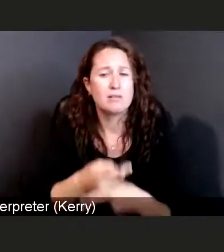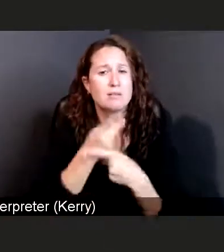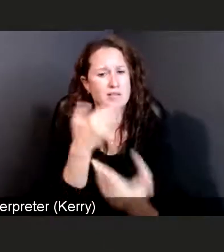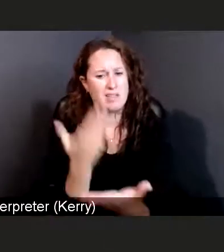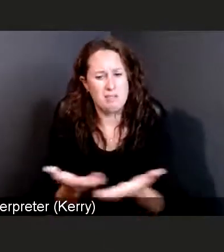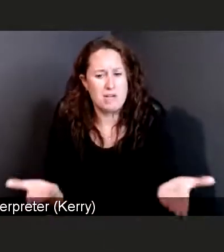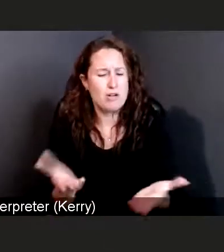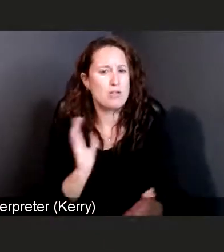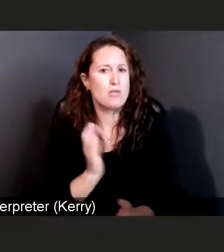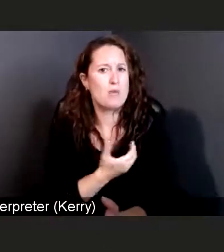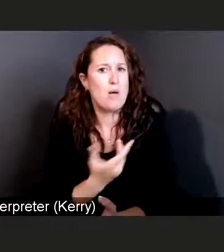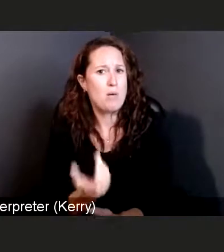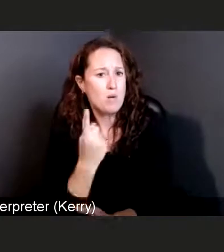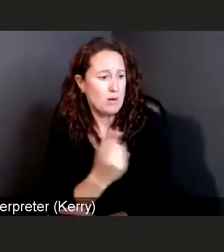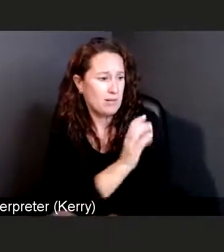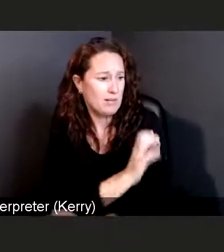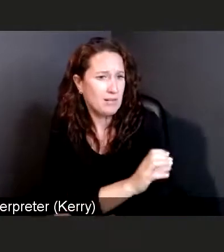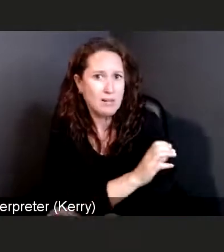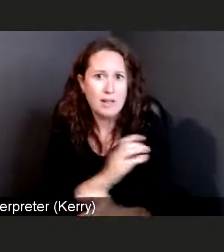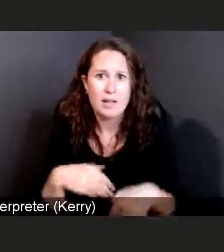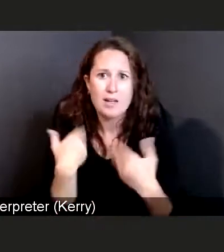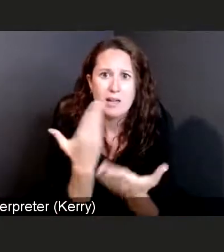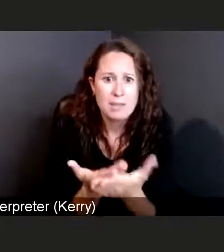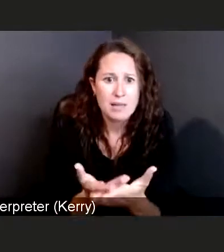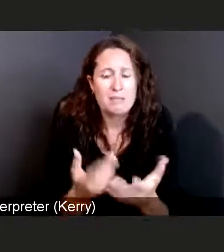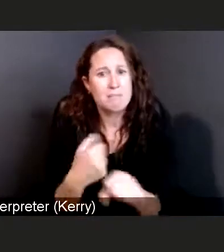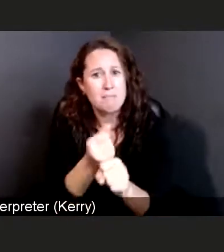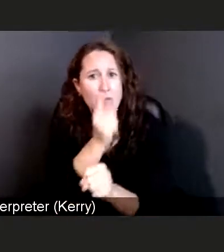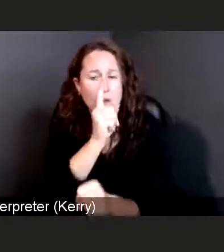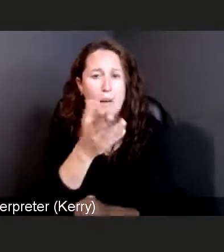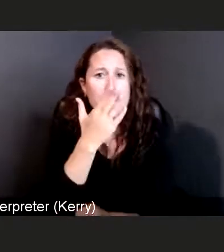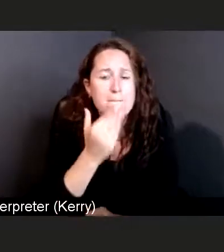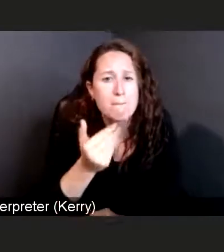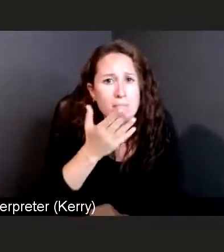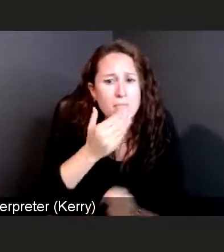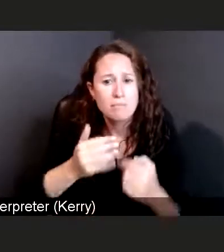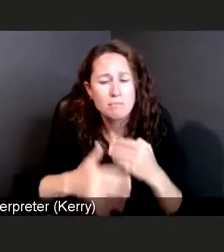and make sure that your blood sugars are okay, that your blood pressures are okay,